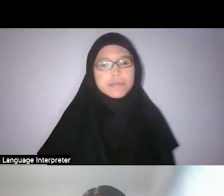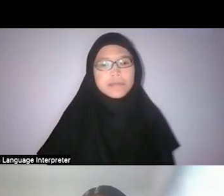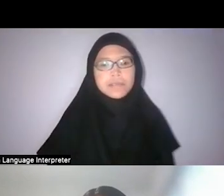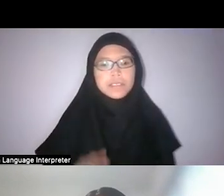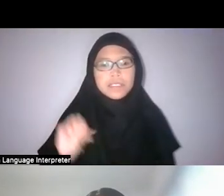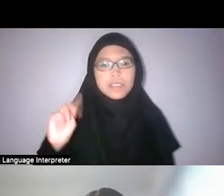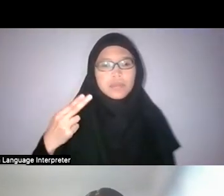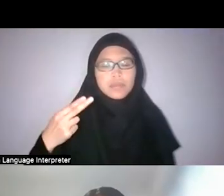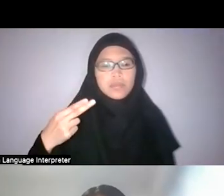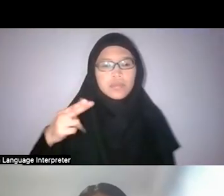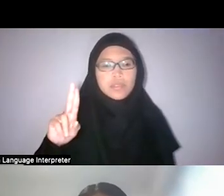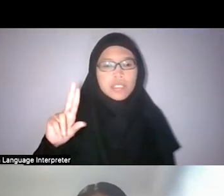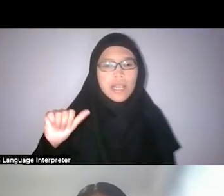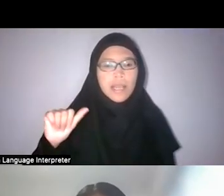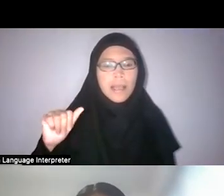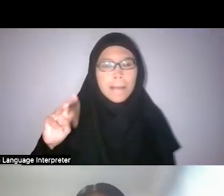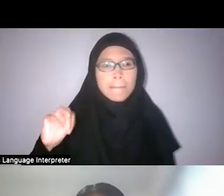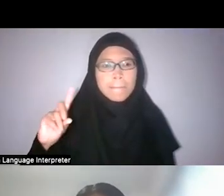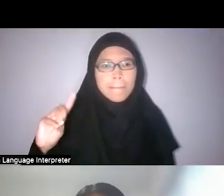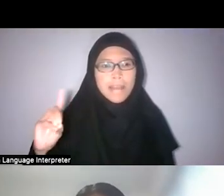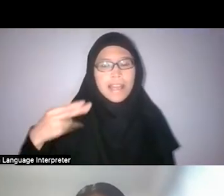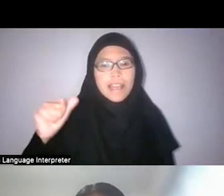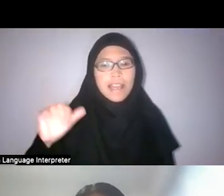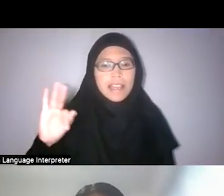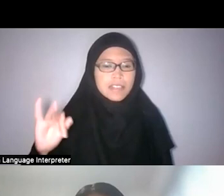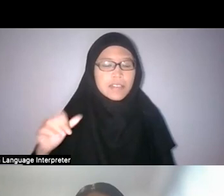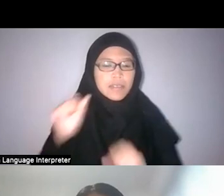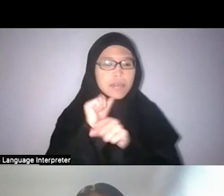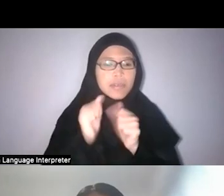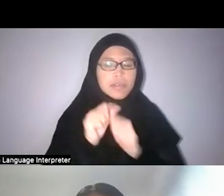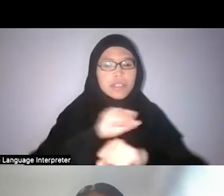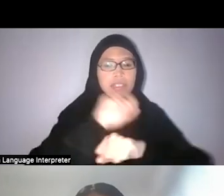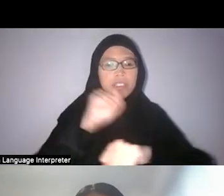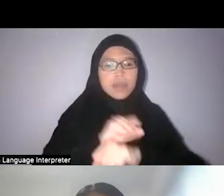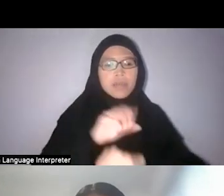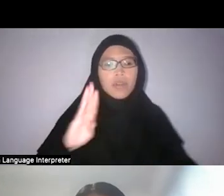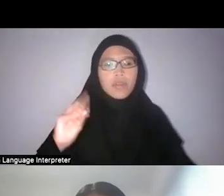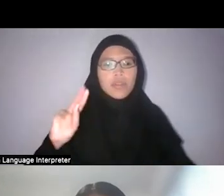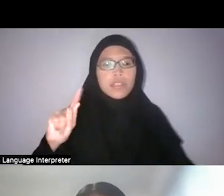He was working with Singapore Botanical Gardens through a few directors